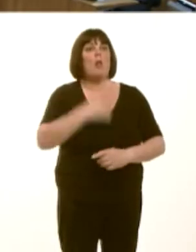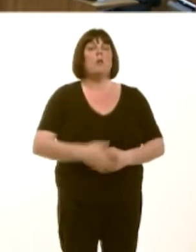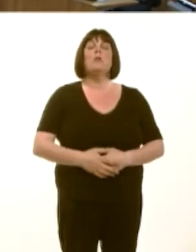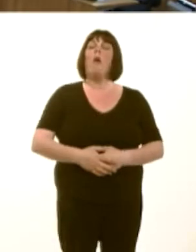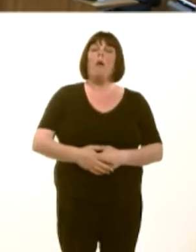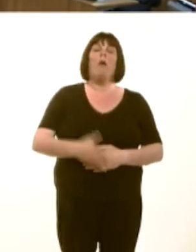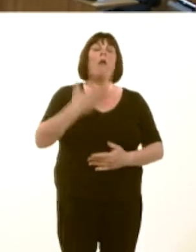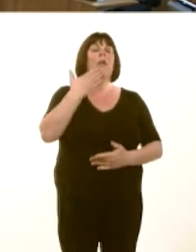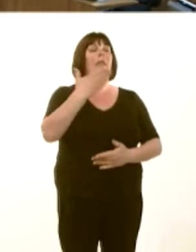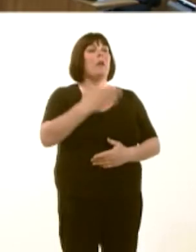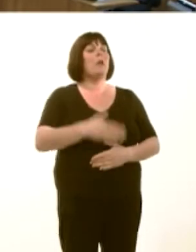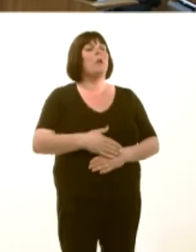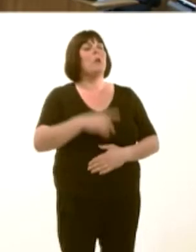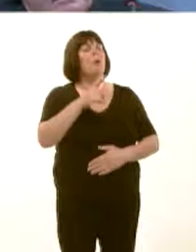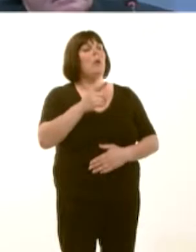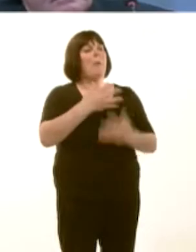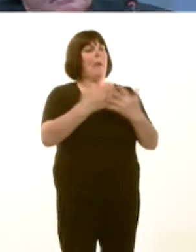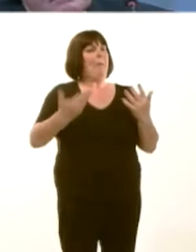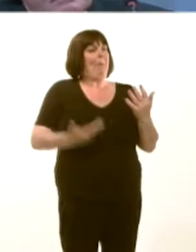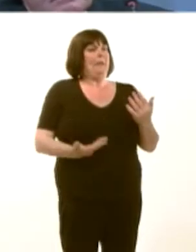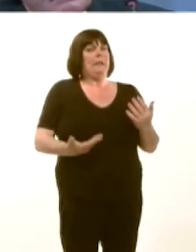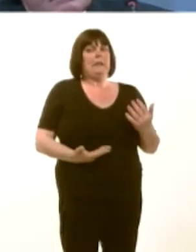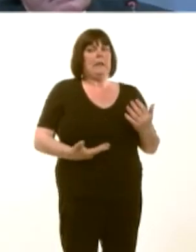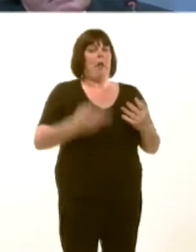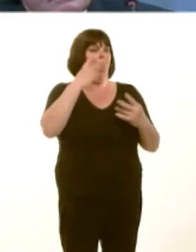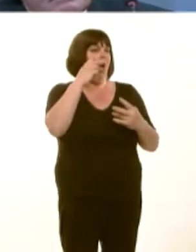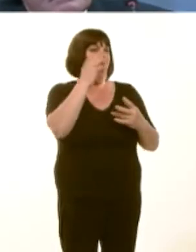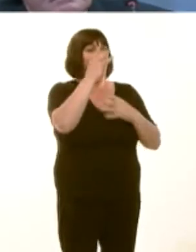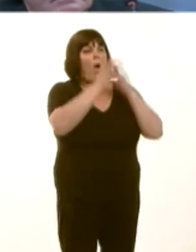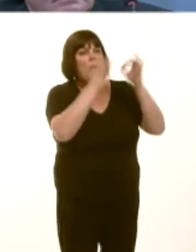Obviously, for many businesses, if theyíre seeking planning permission, for example,